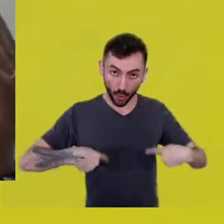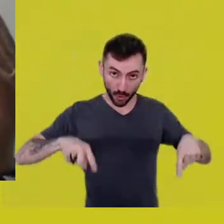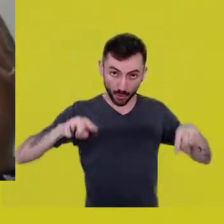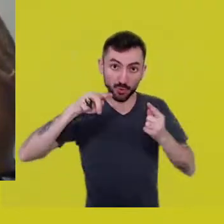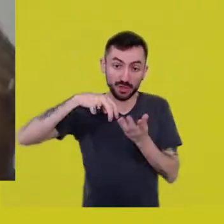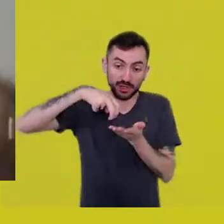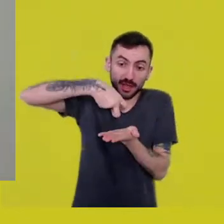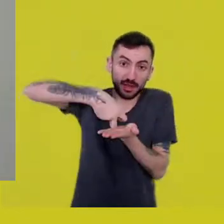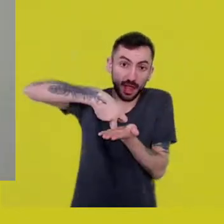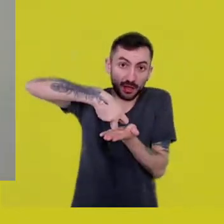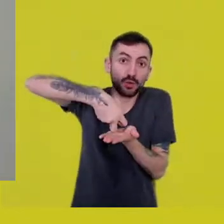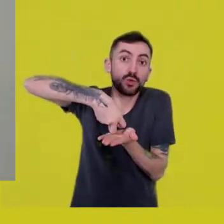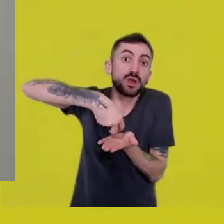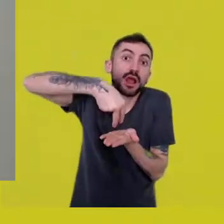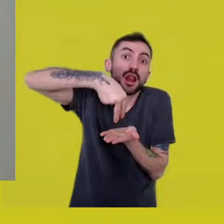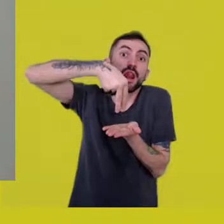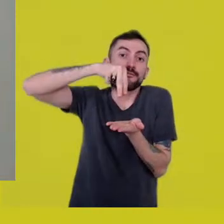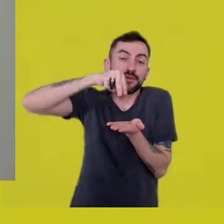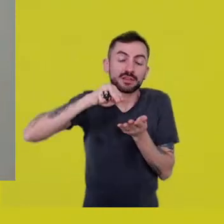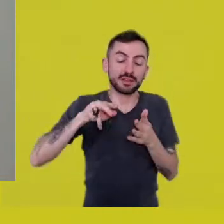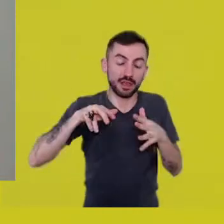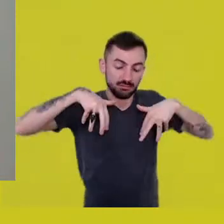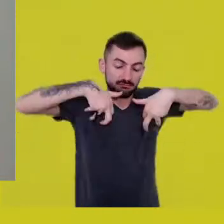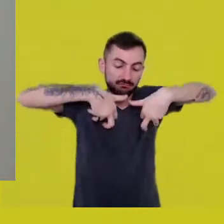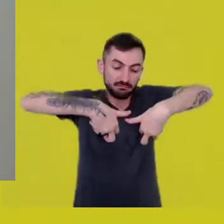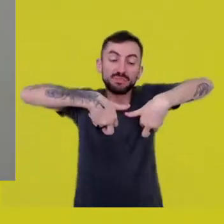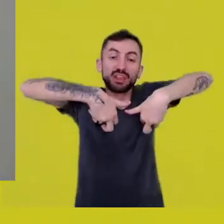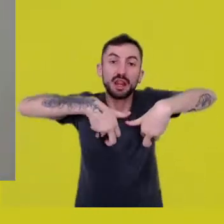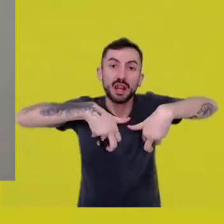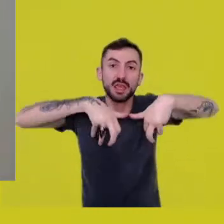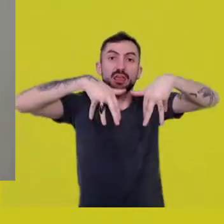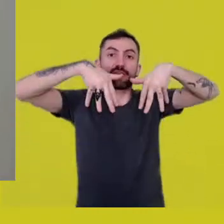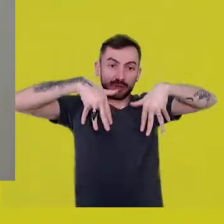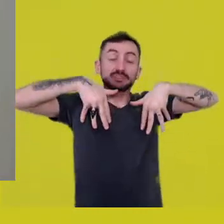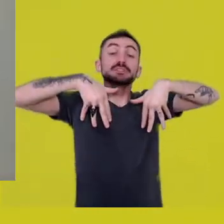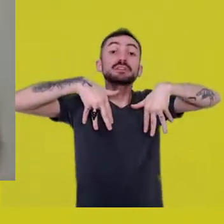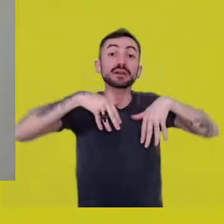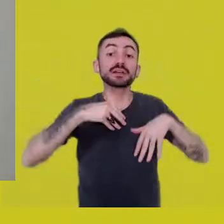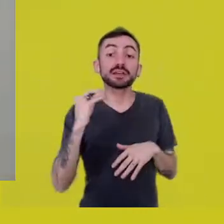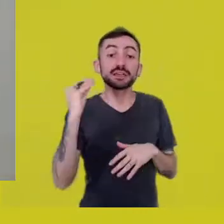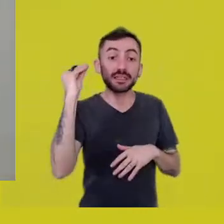experiencing now an upright posture,